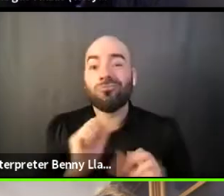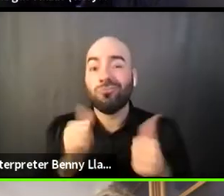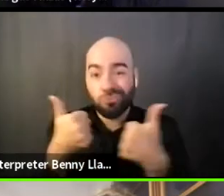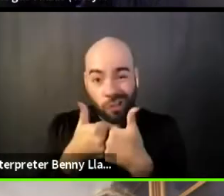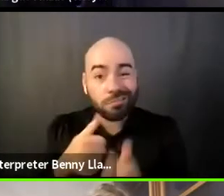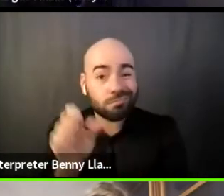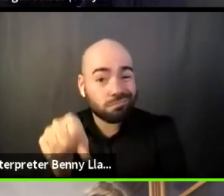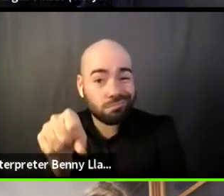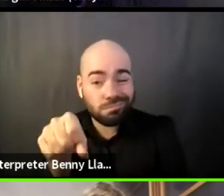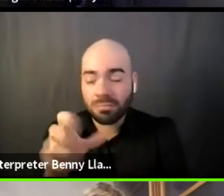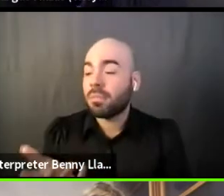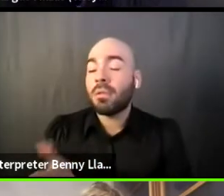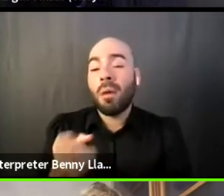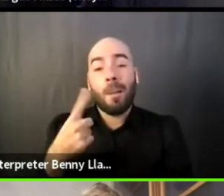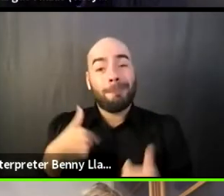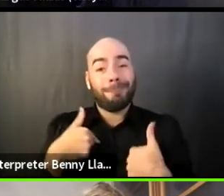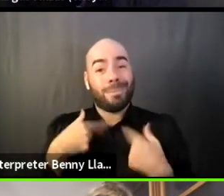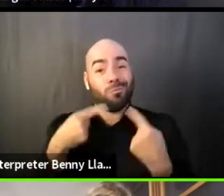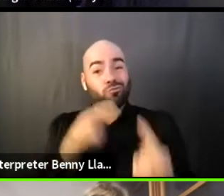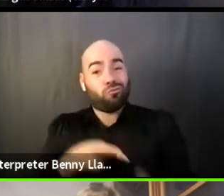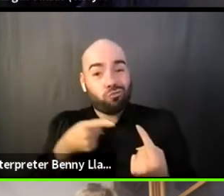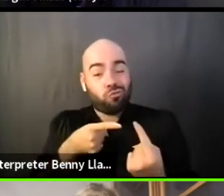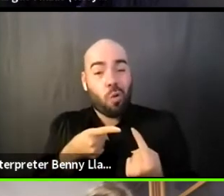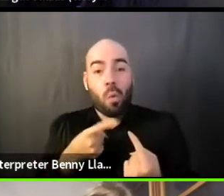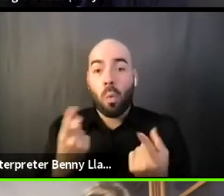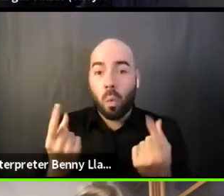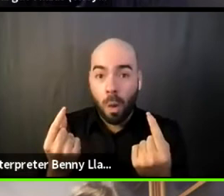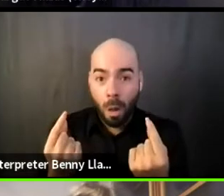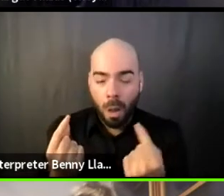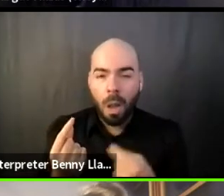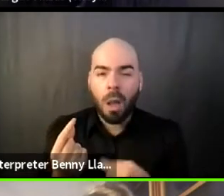I don't know, I struggle with personally, we're just having a conversation, right?